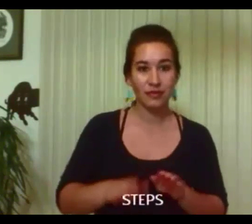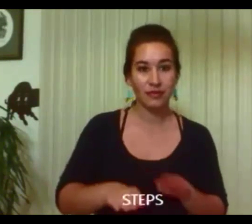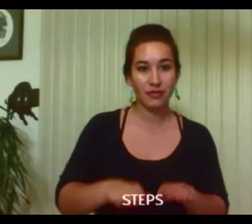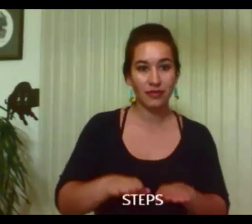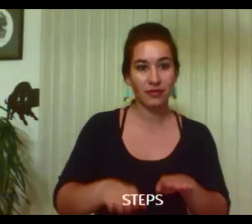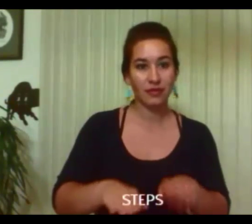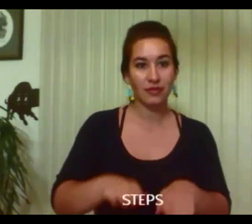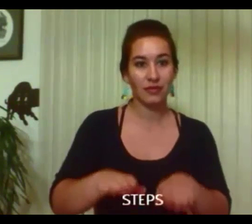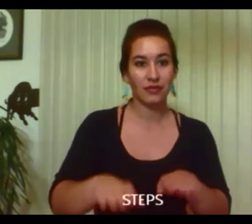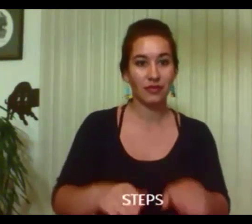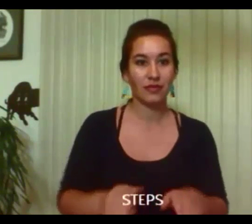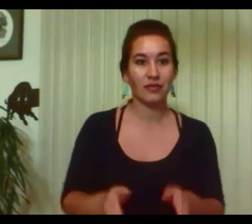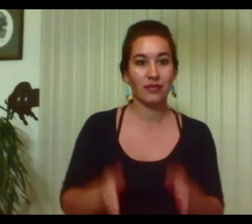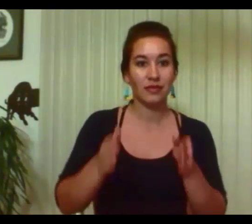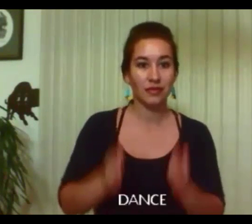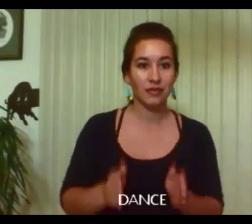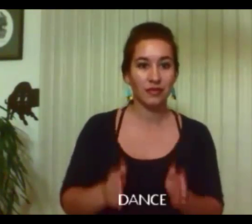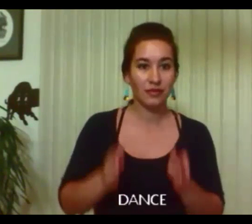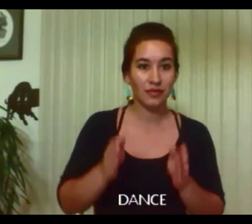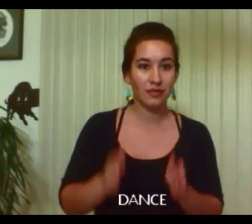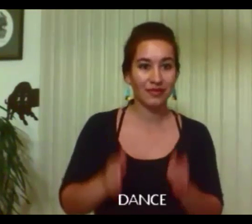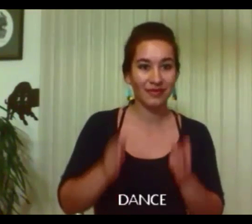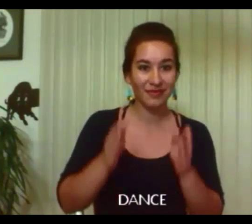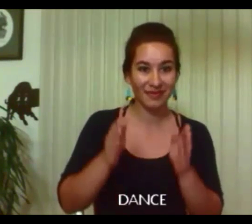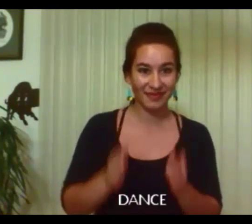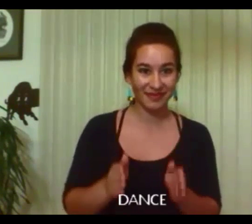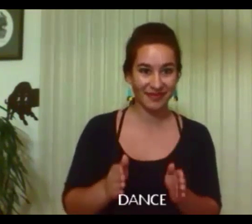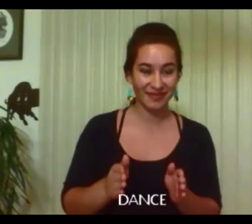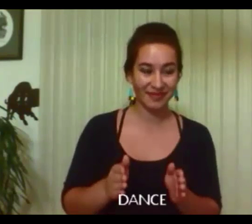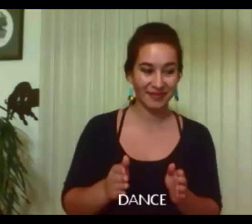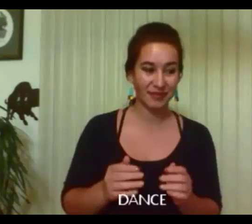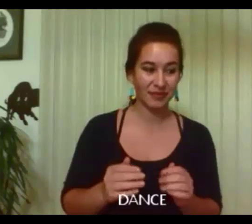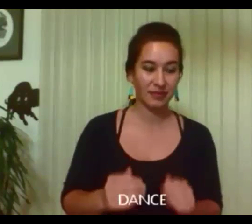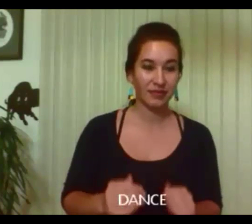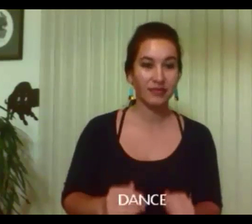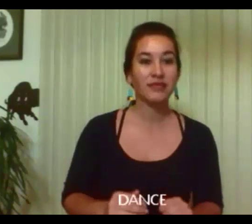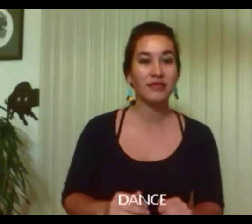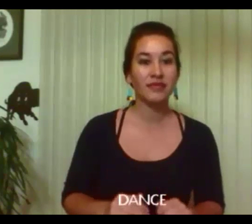As he steps into the very first dance of his life...